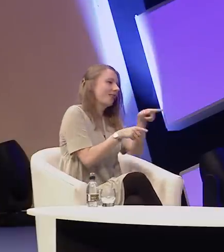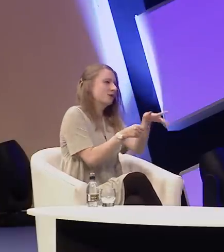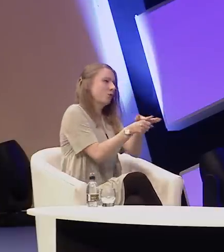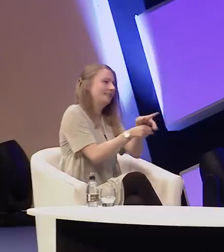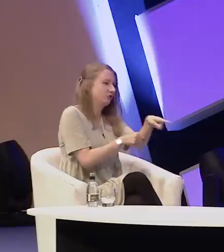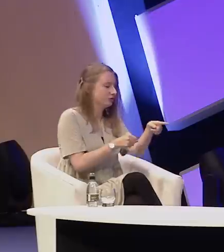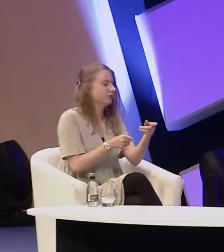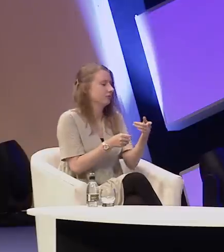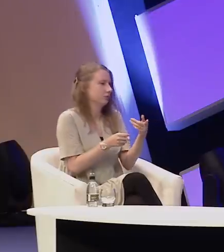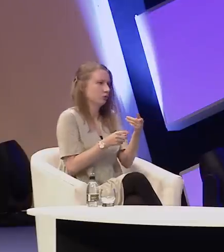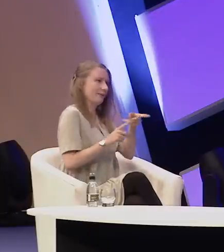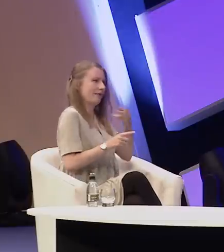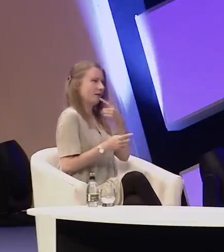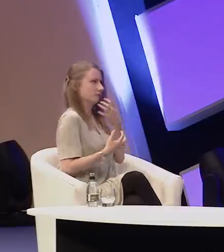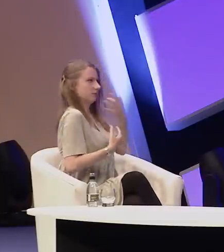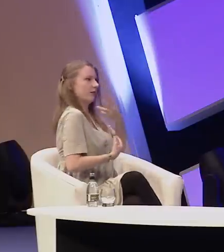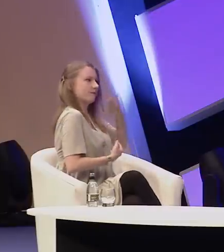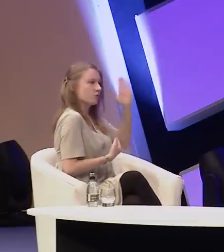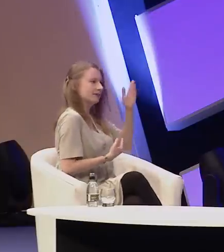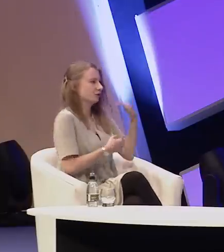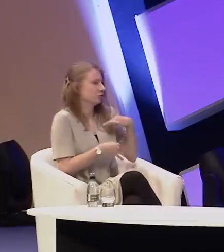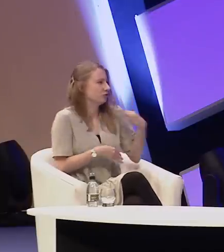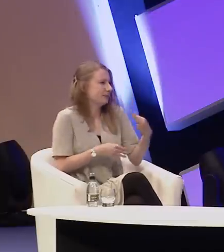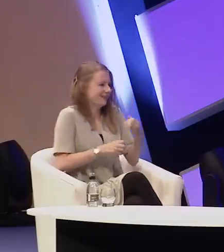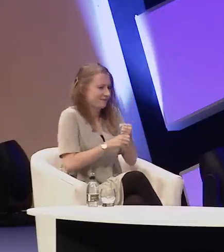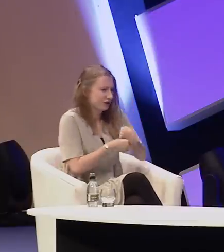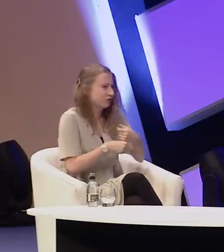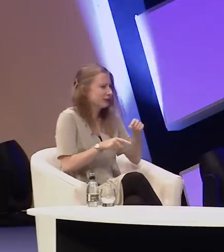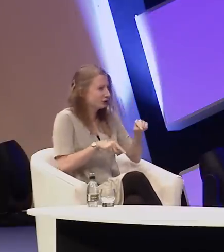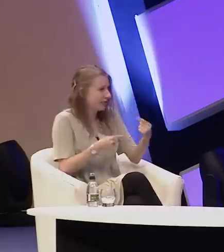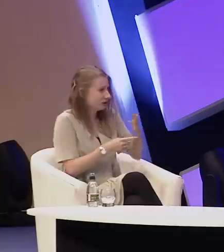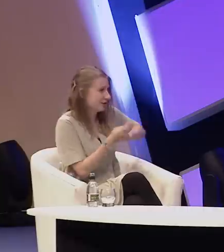who represents the frustrations and challenges of a whole community?